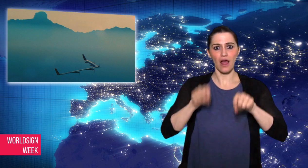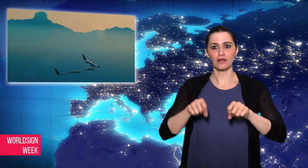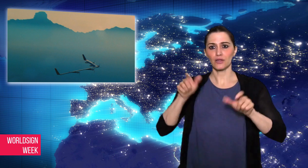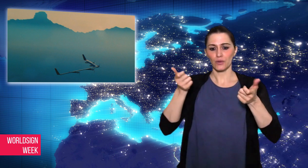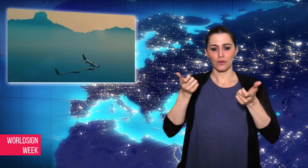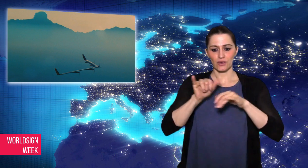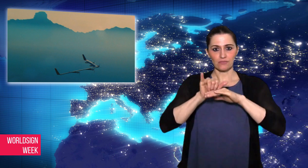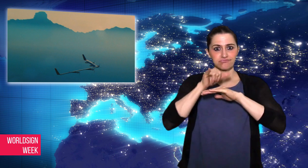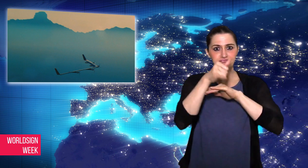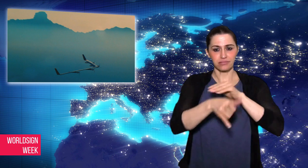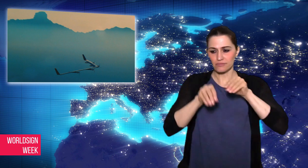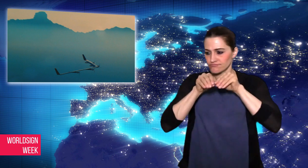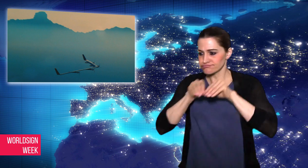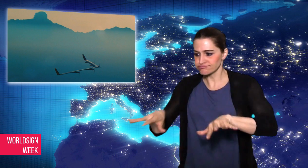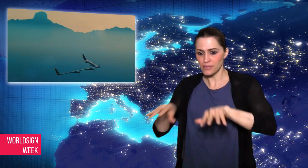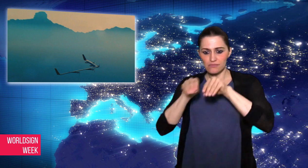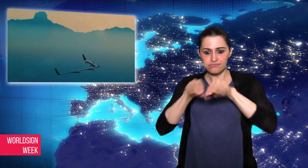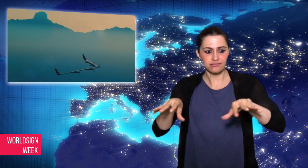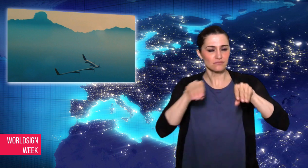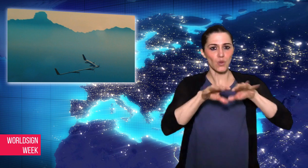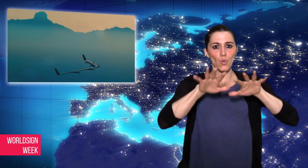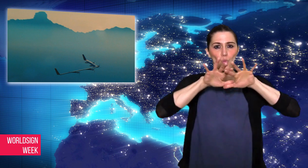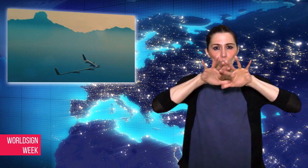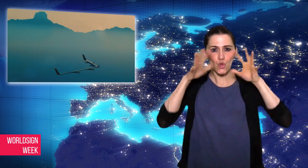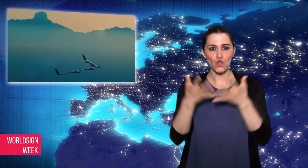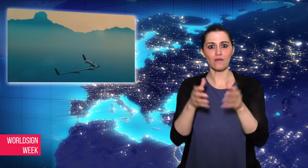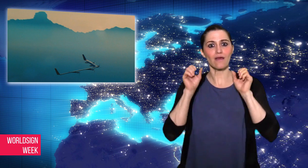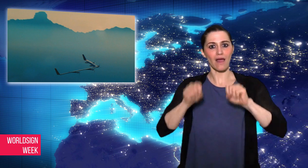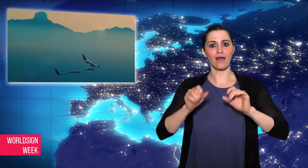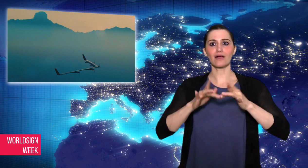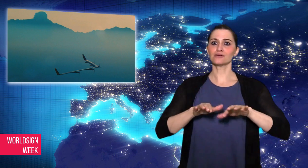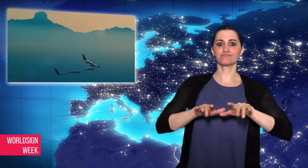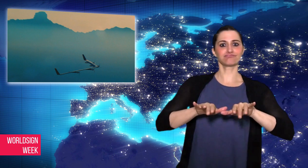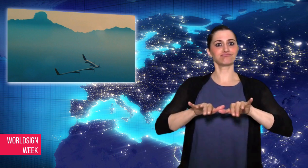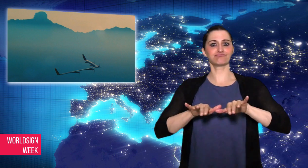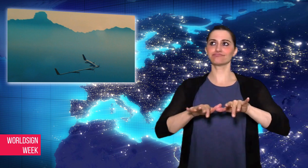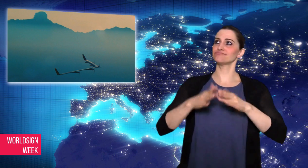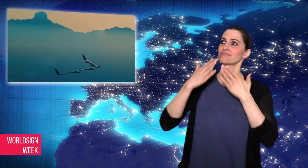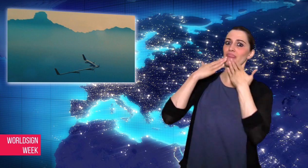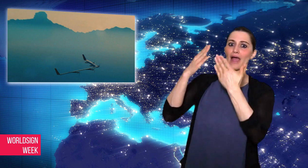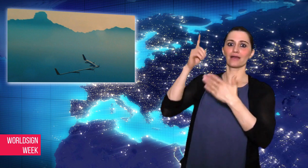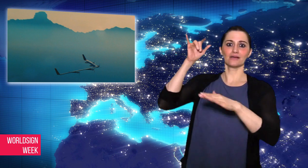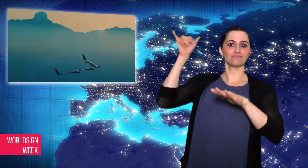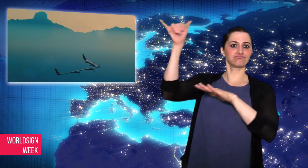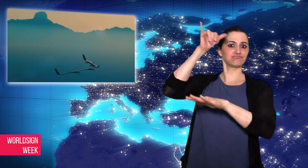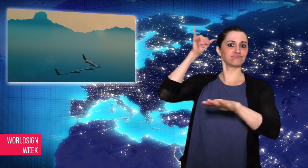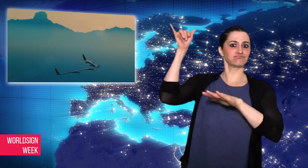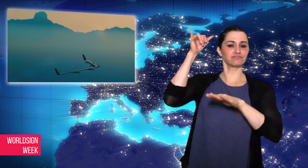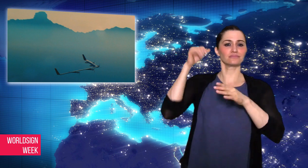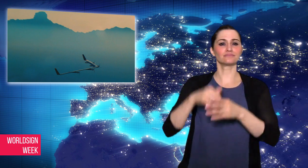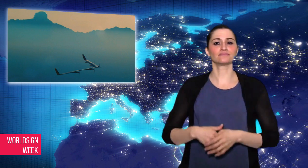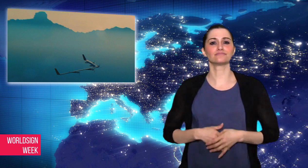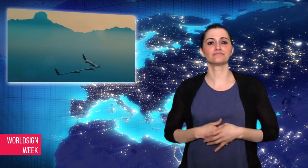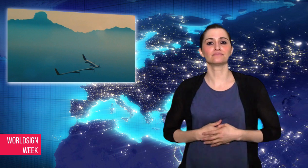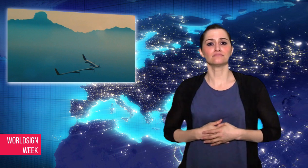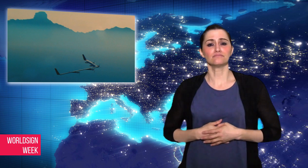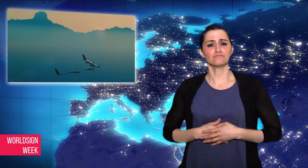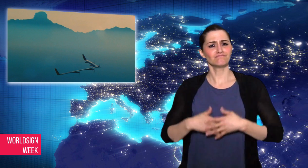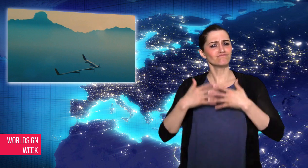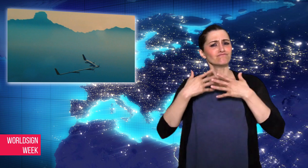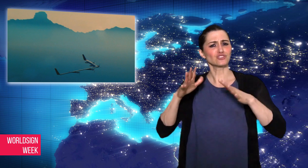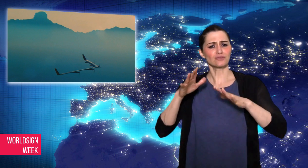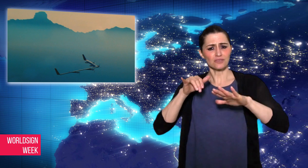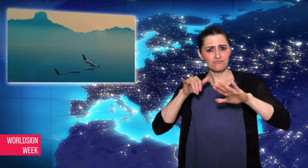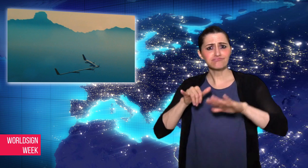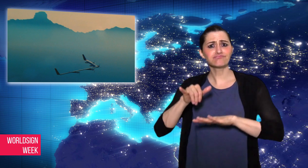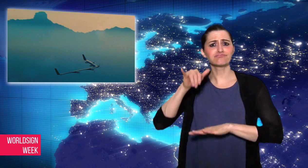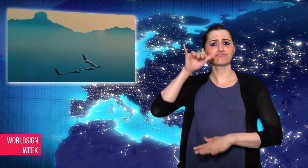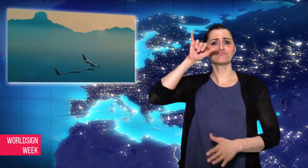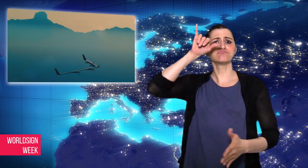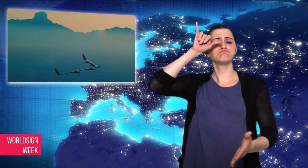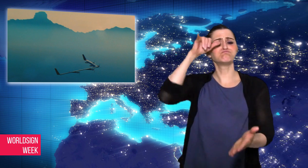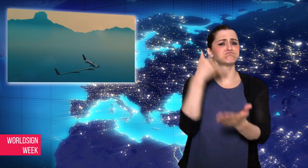recently did a test flight after a crash